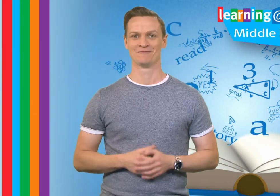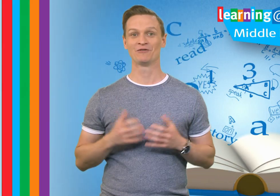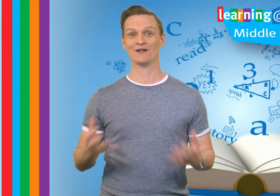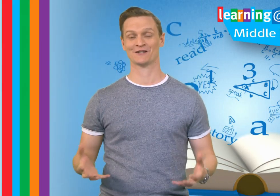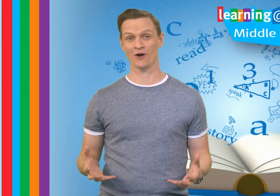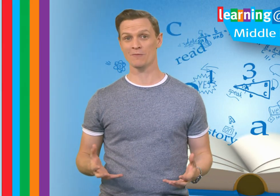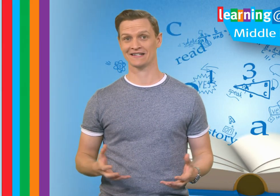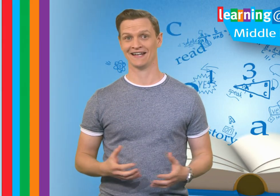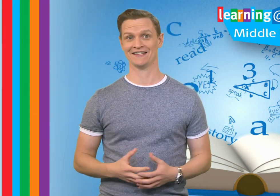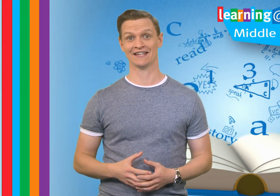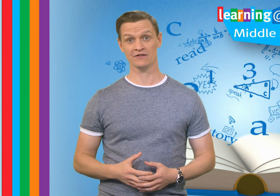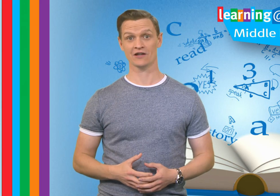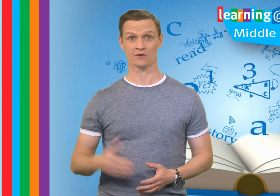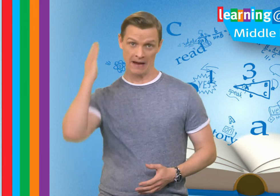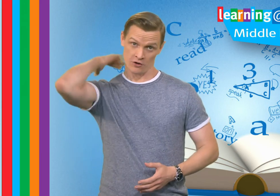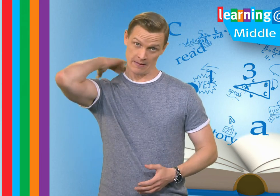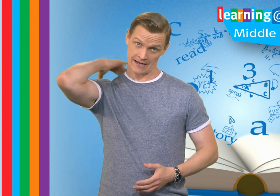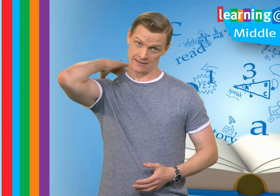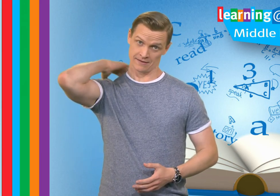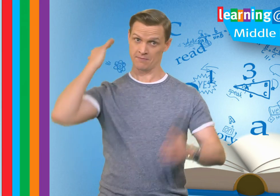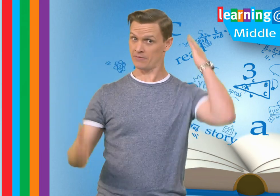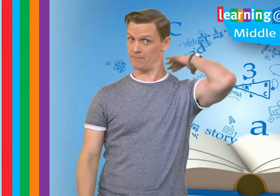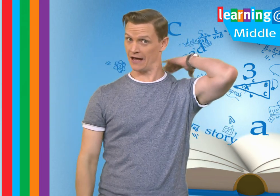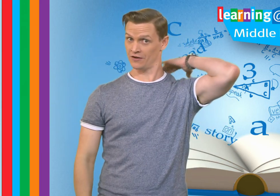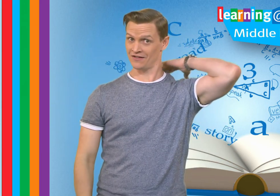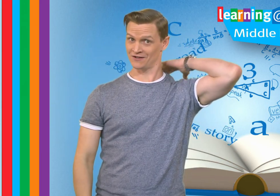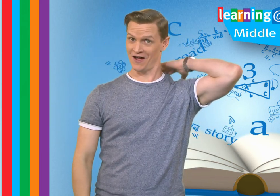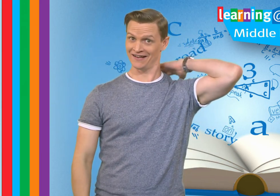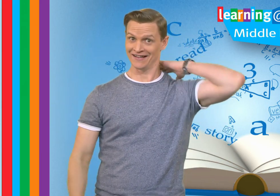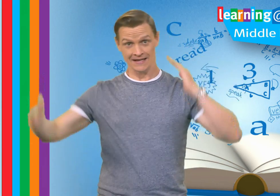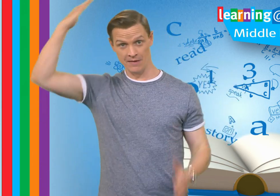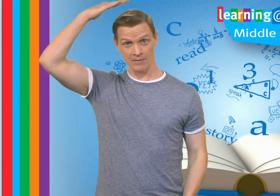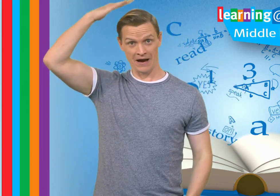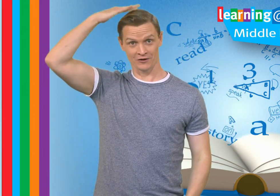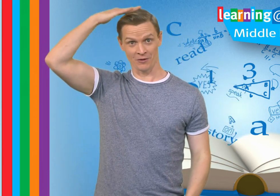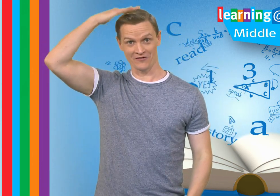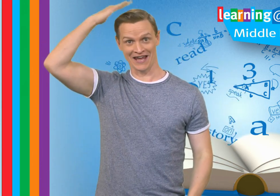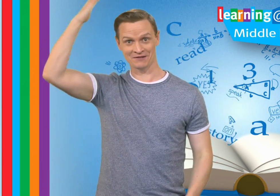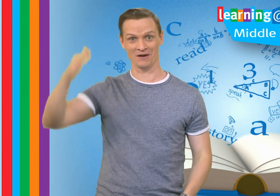We've learnt so much today, so give yourselves a pat on the back, then maybe a pat on the other side, and maybe a pat on the top of your head as well!